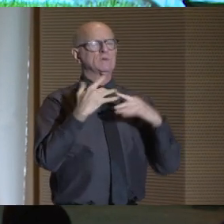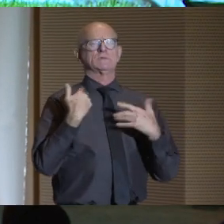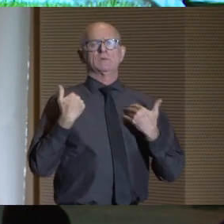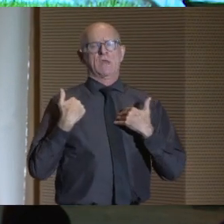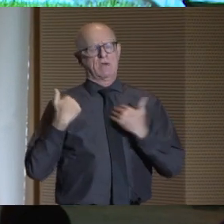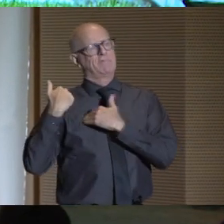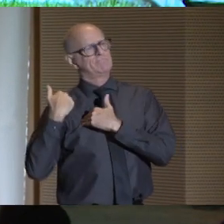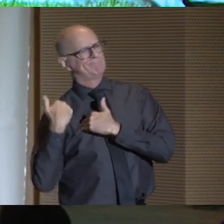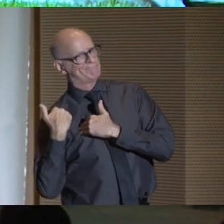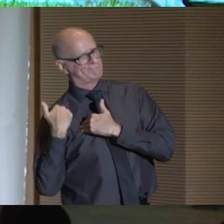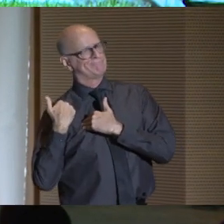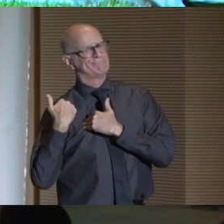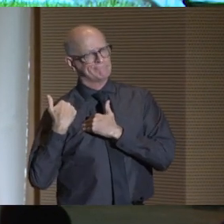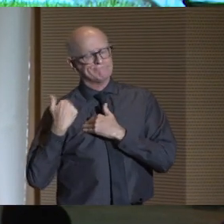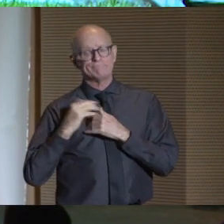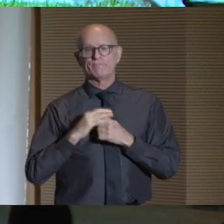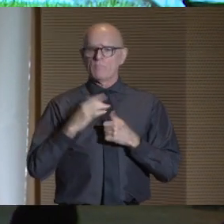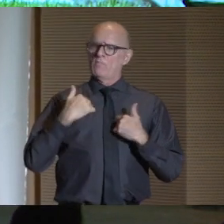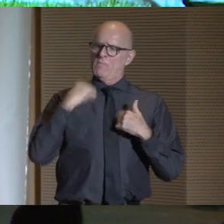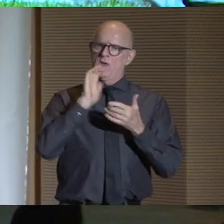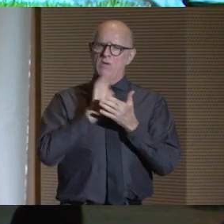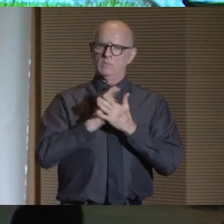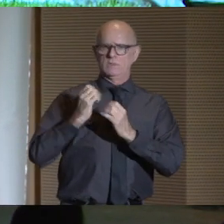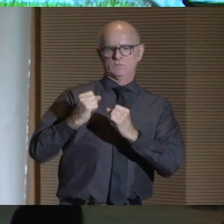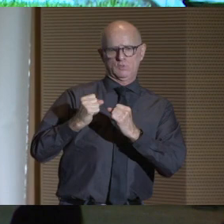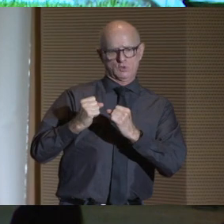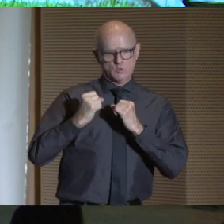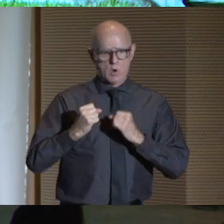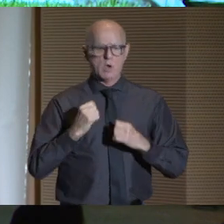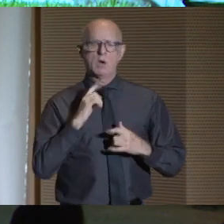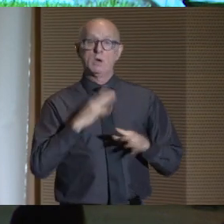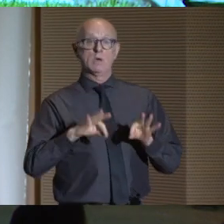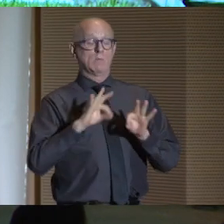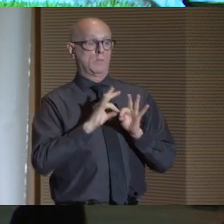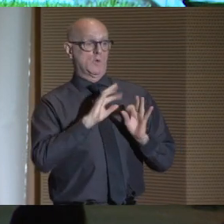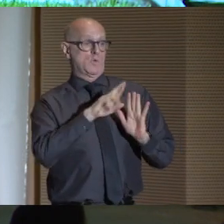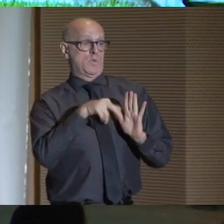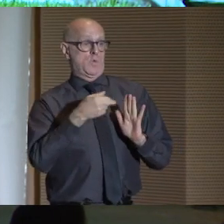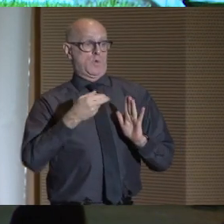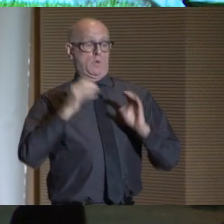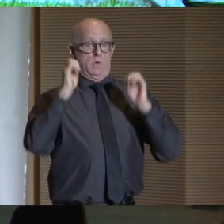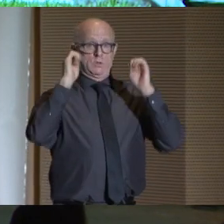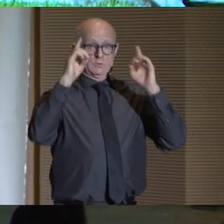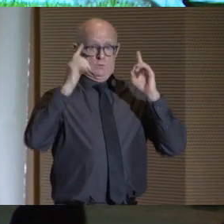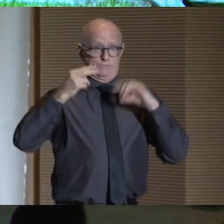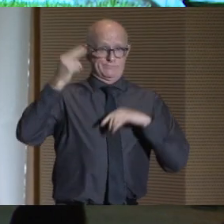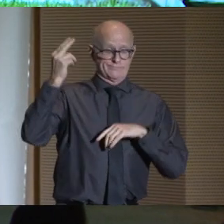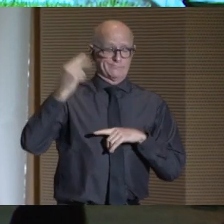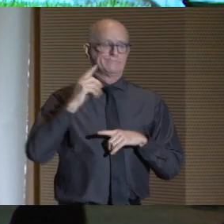With diversity comes responsibility. I believe very strongly that a key role of higher education,